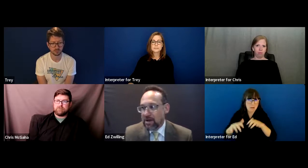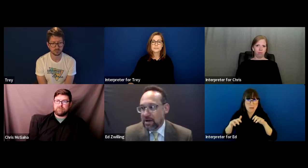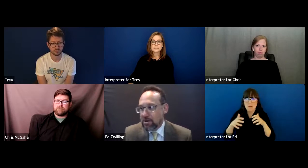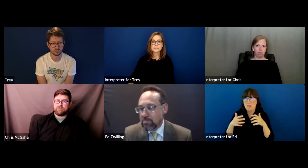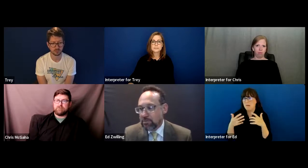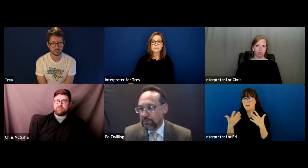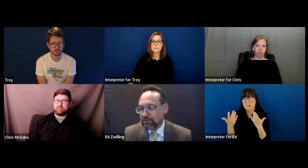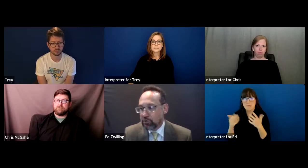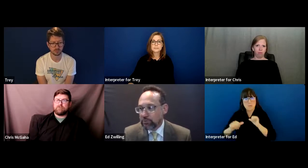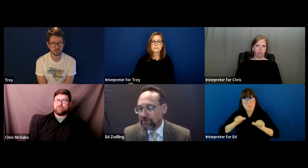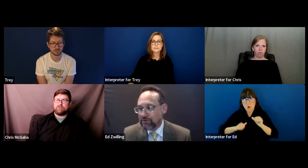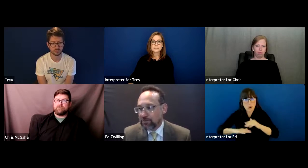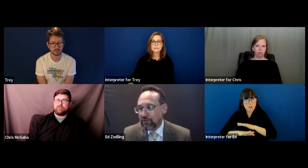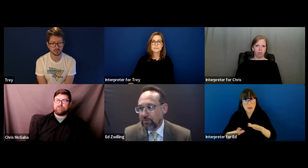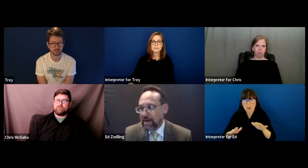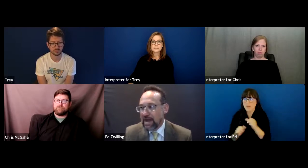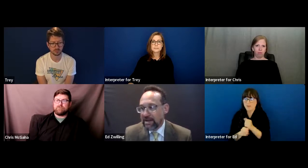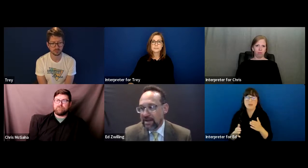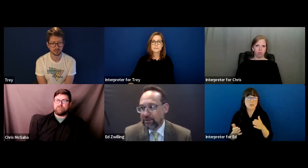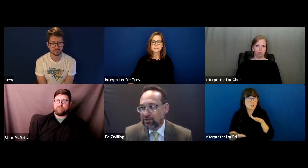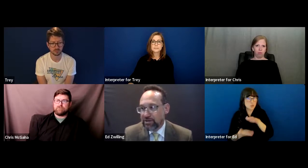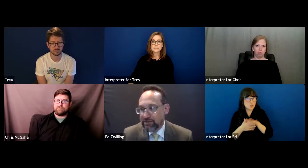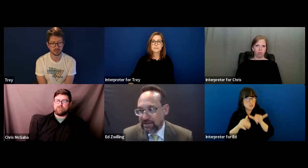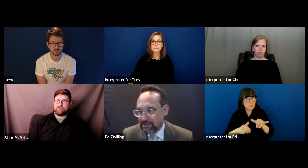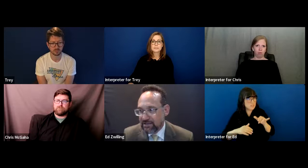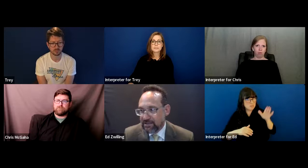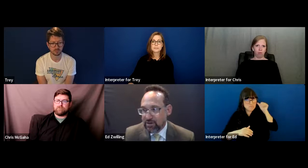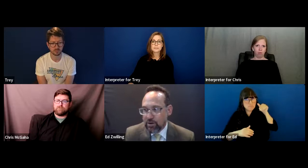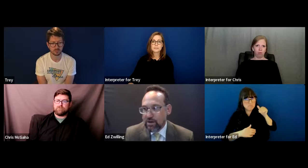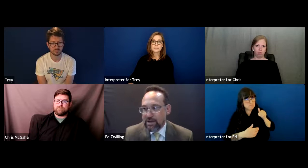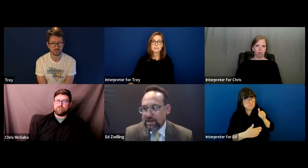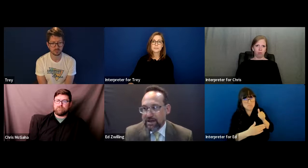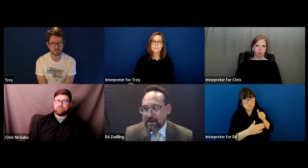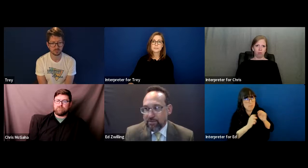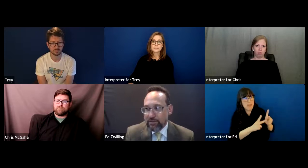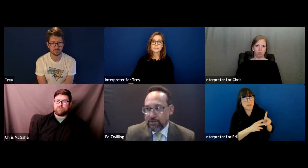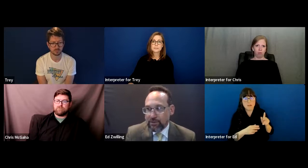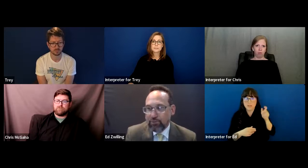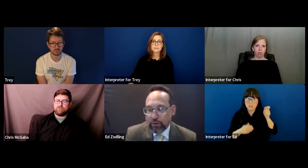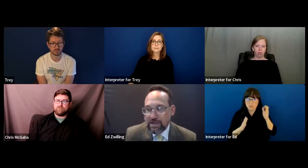And the school system fought back and the judge in the case said, you know, you bringing